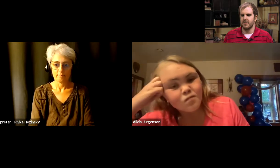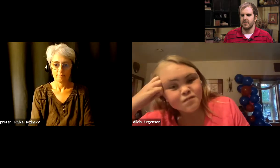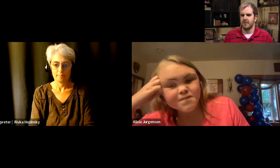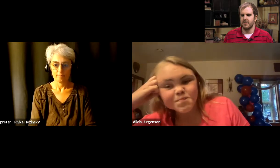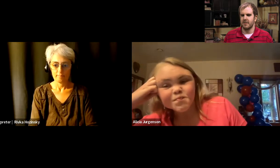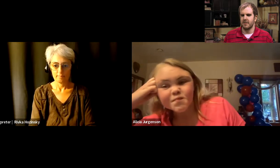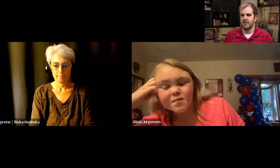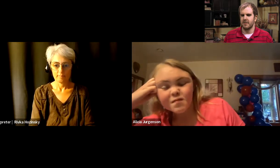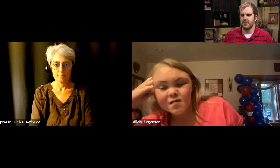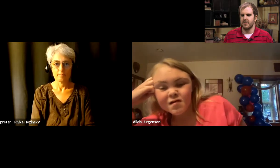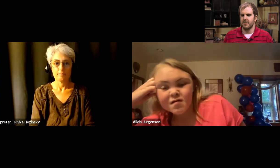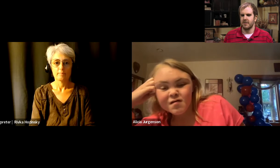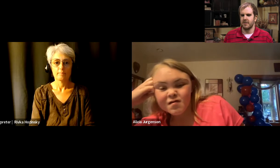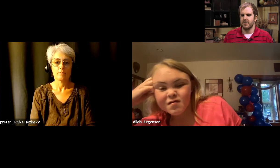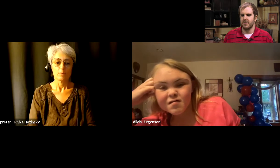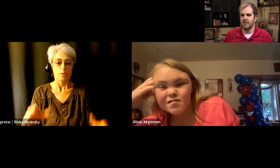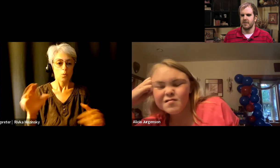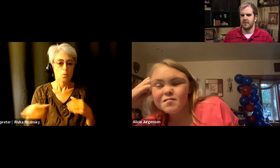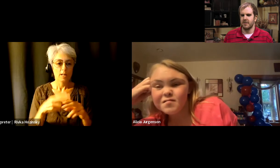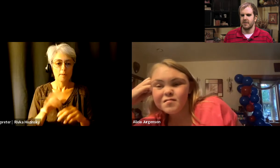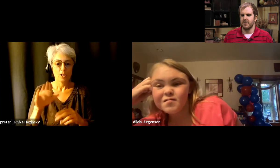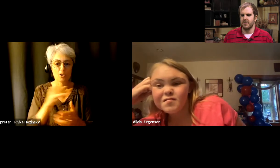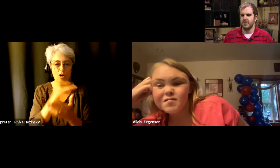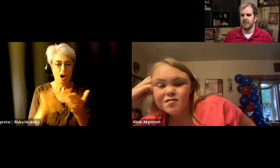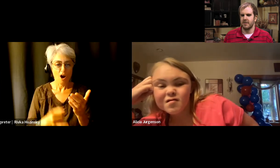And what about your artwork. What what's your favorite type of art to do